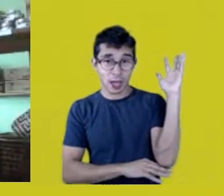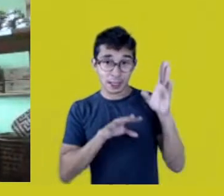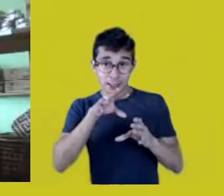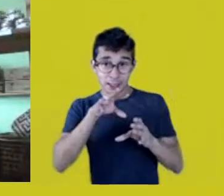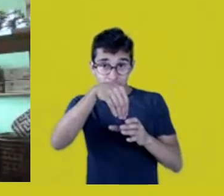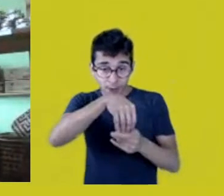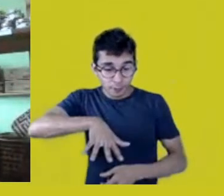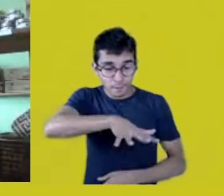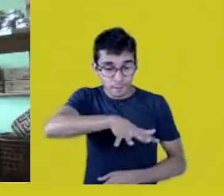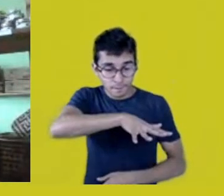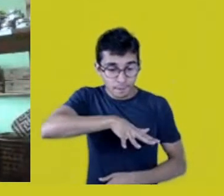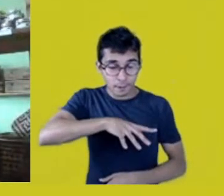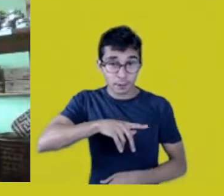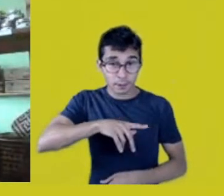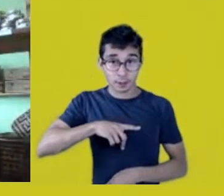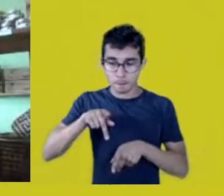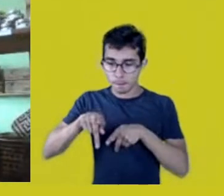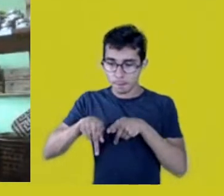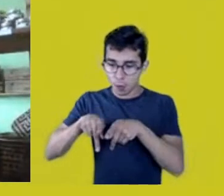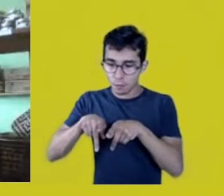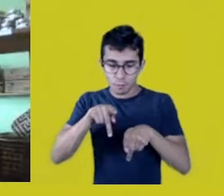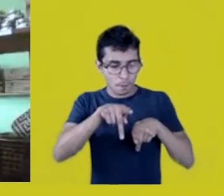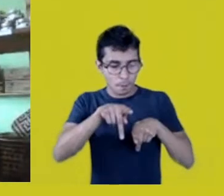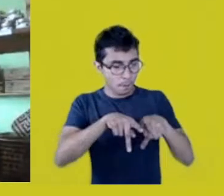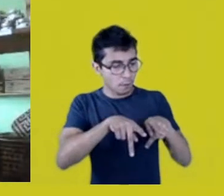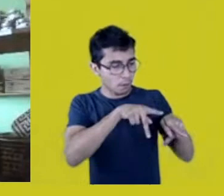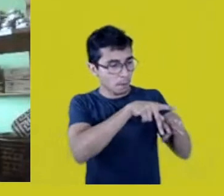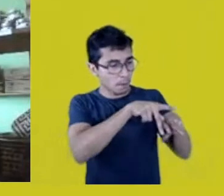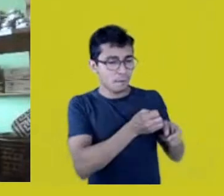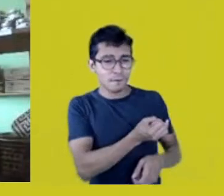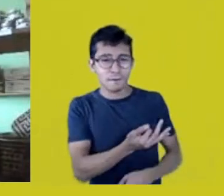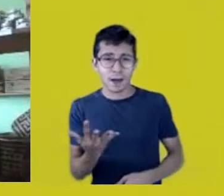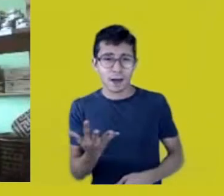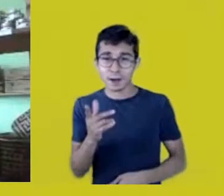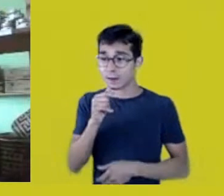The Amazon of the cousins of the Negro and Solimões Rivers,